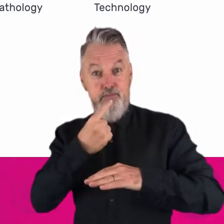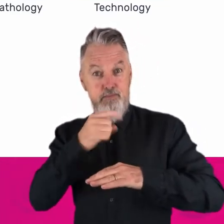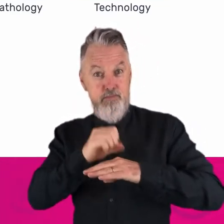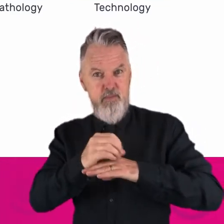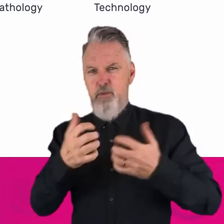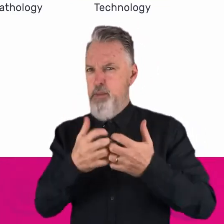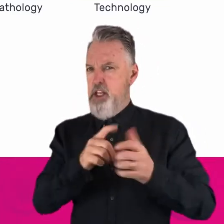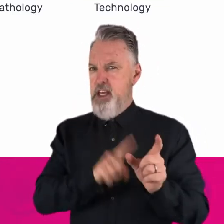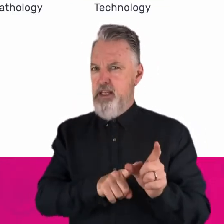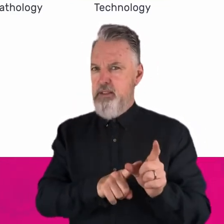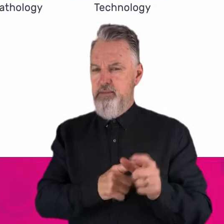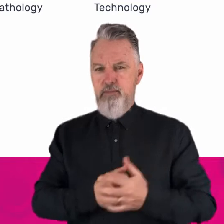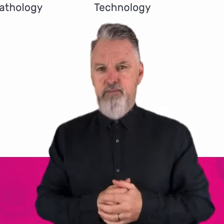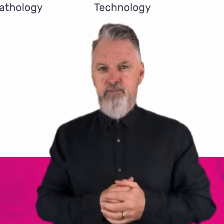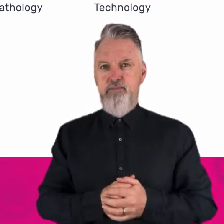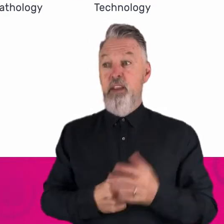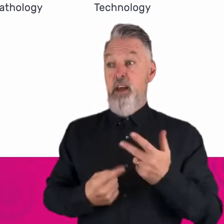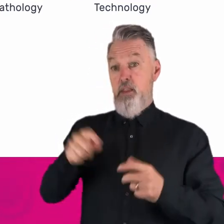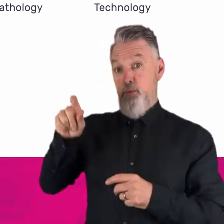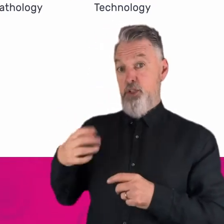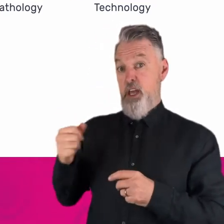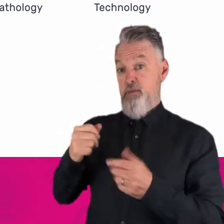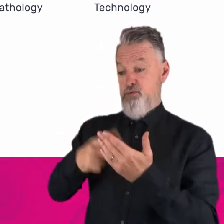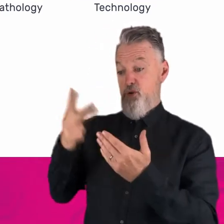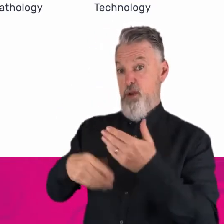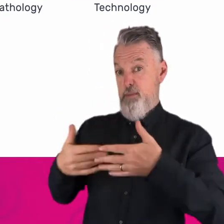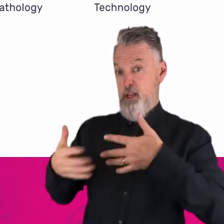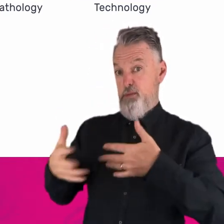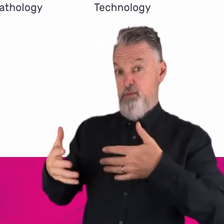Sophie has a background in Project management and expertise in building offshore teams.